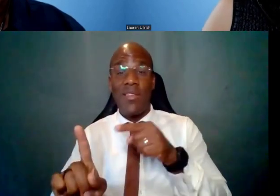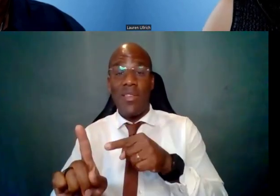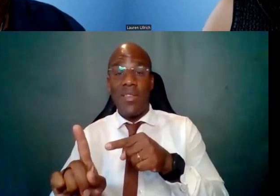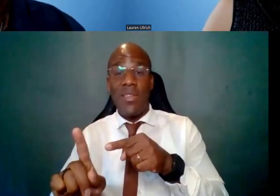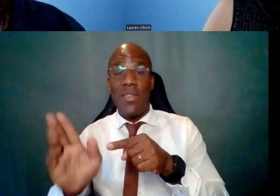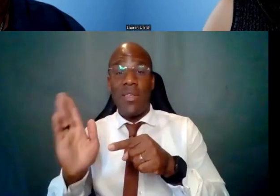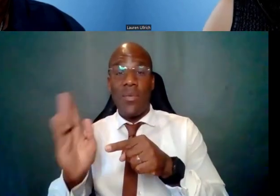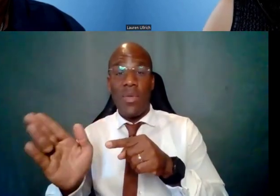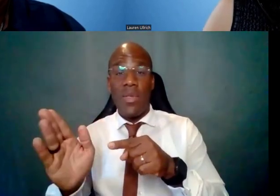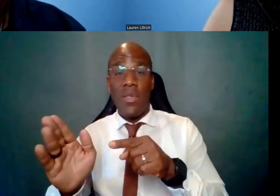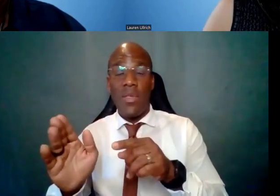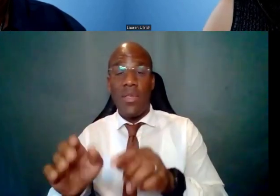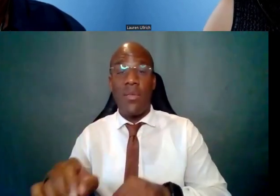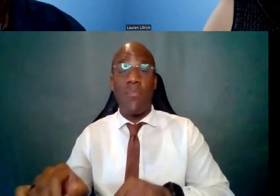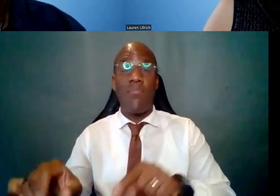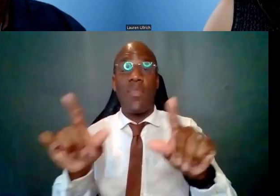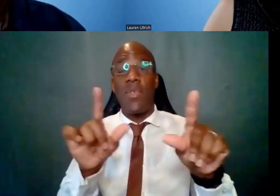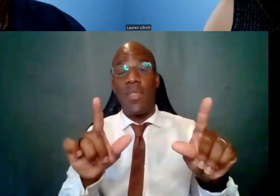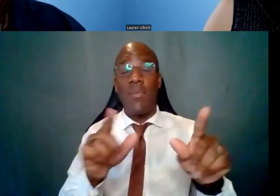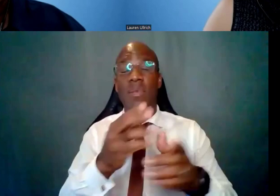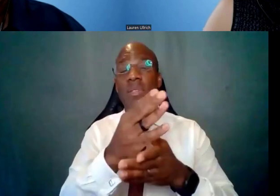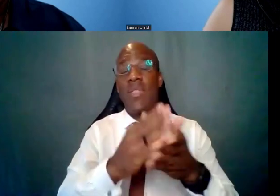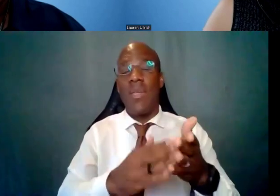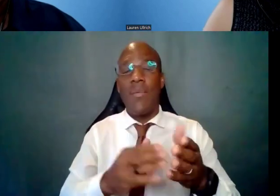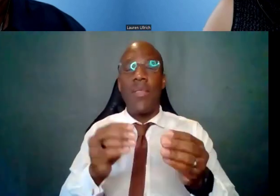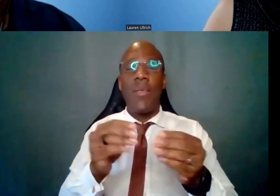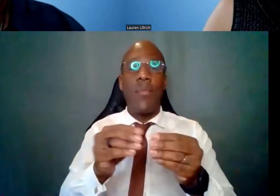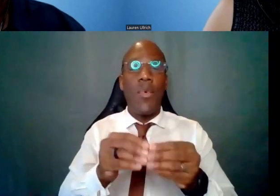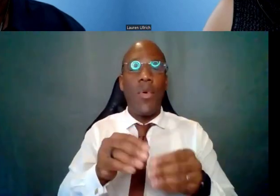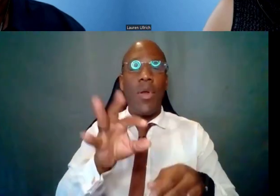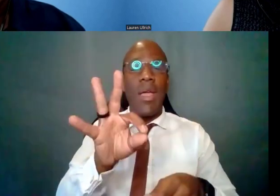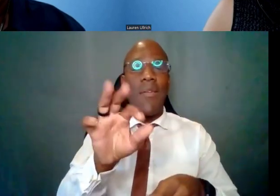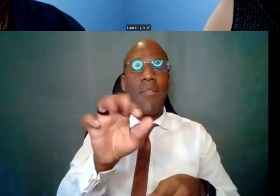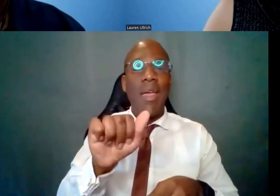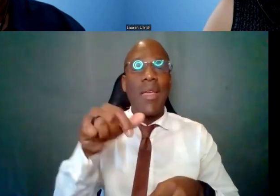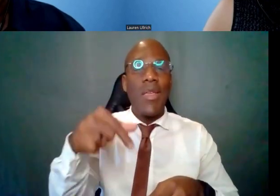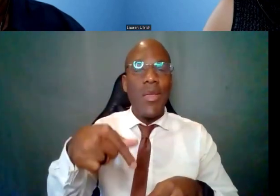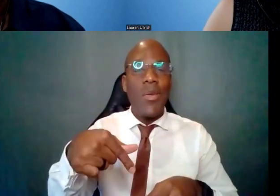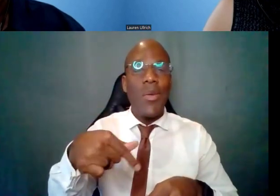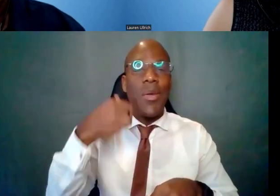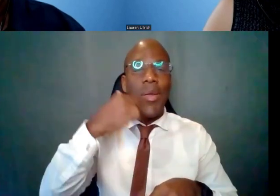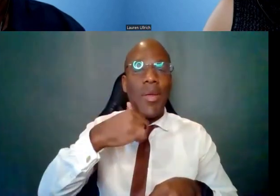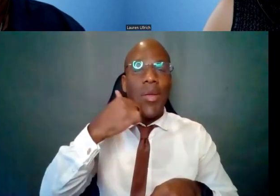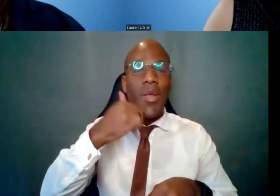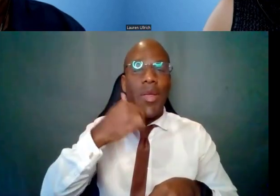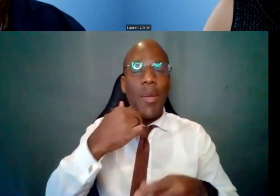some of the more frequently asked questions in the chat. I've been answering as well,